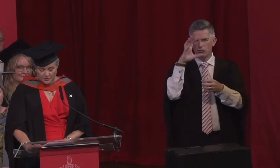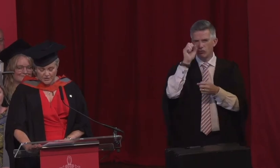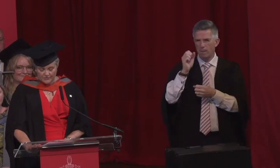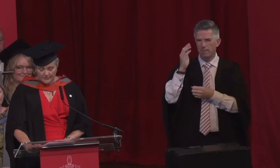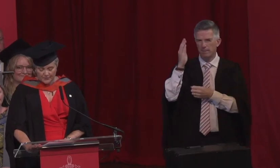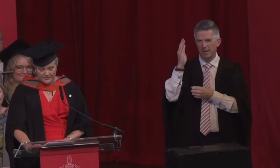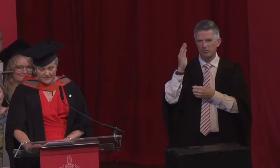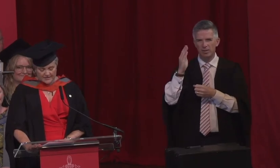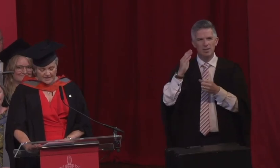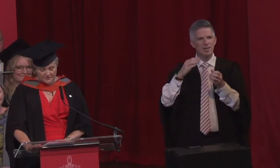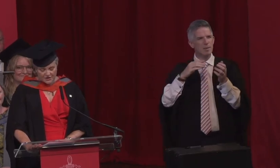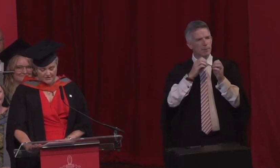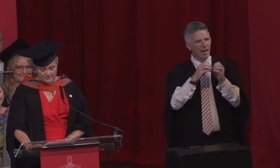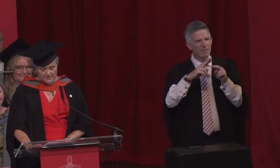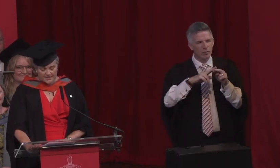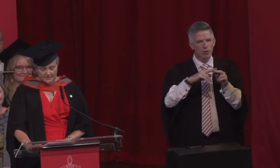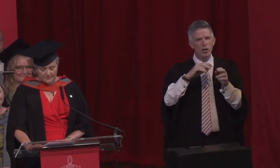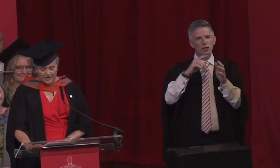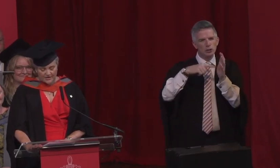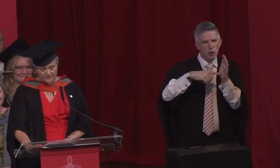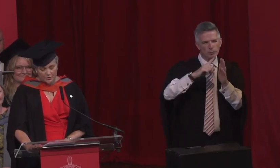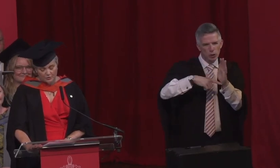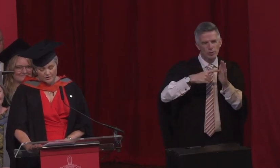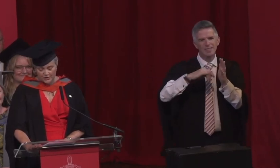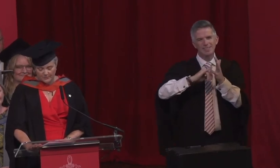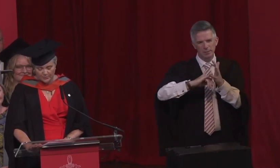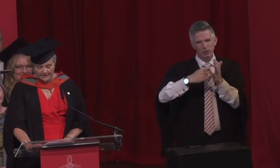Tony Bruner, Steph Jones, Simon Bratt and of course John Paul King